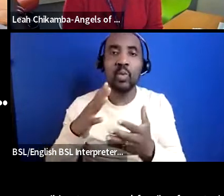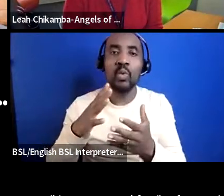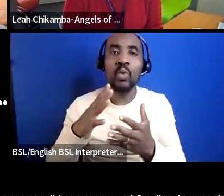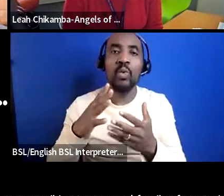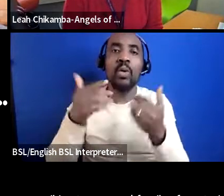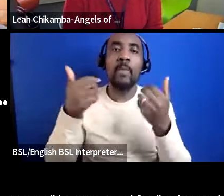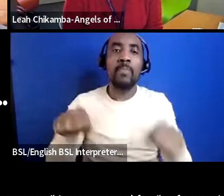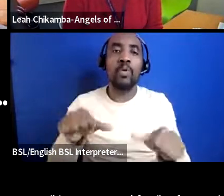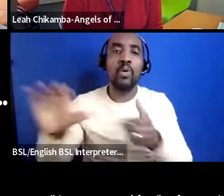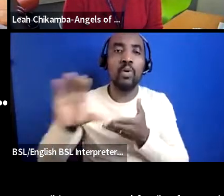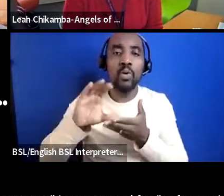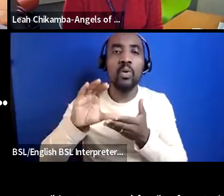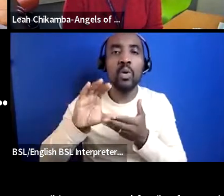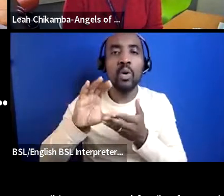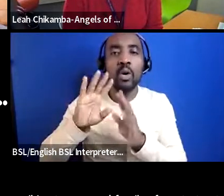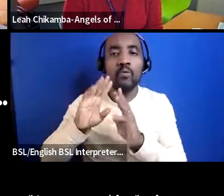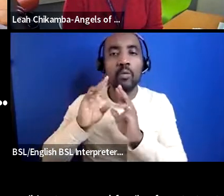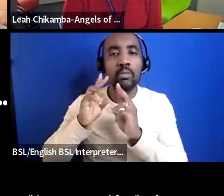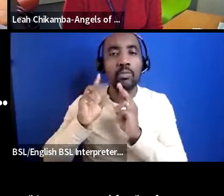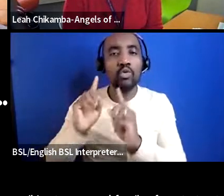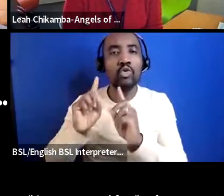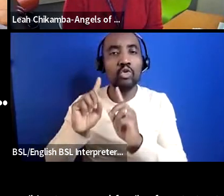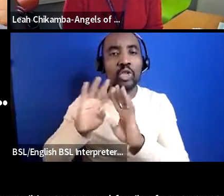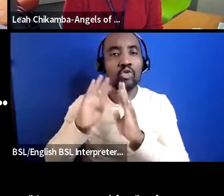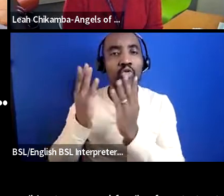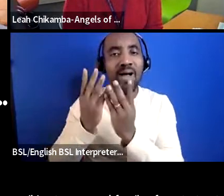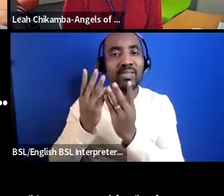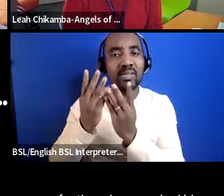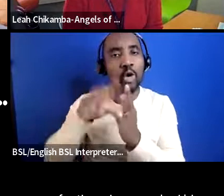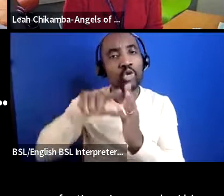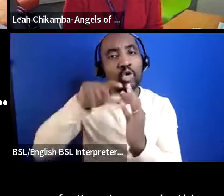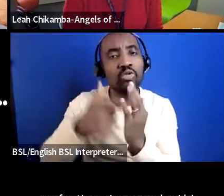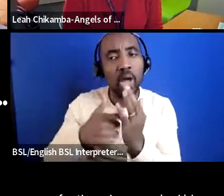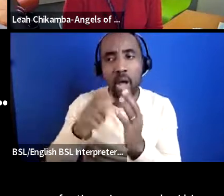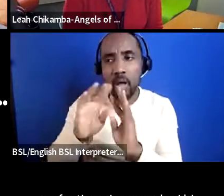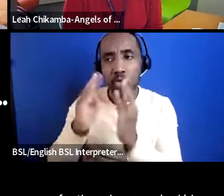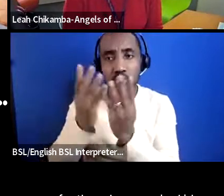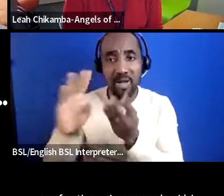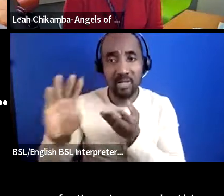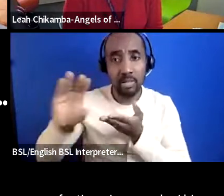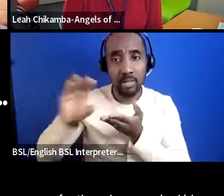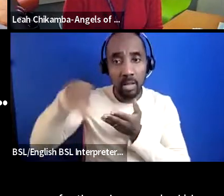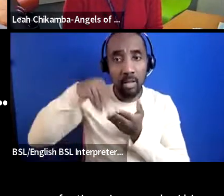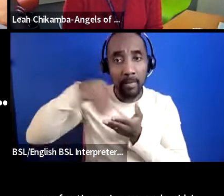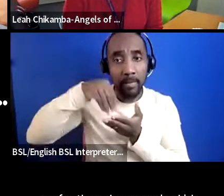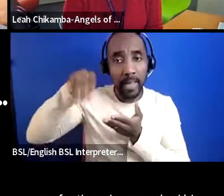uh to pay me for three days a week which was absolutely fantastic and i think the importance